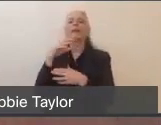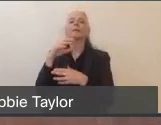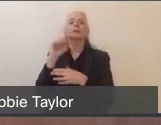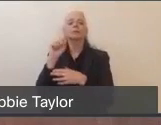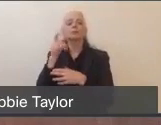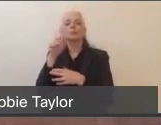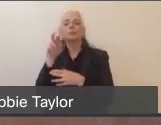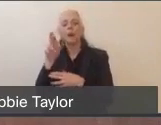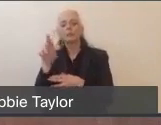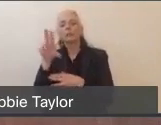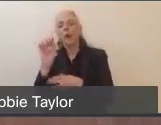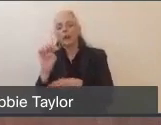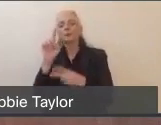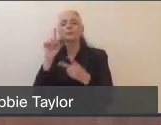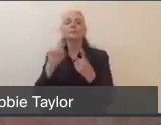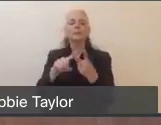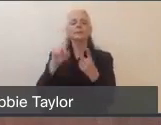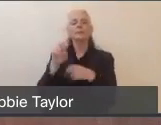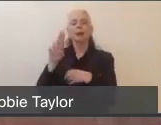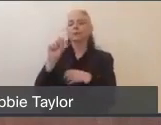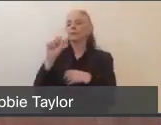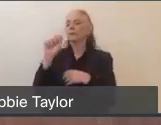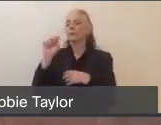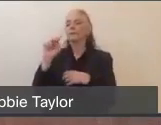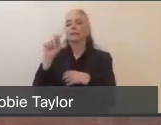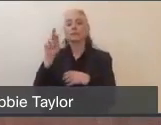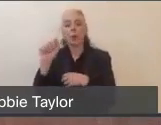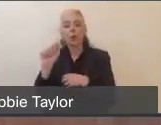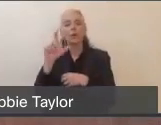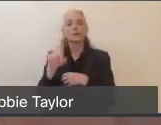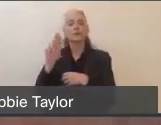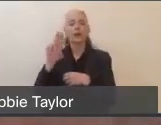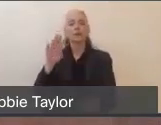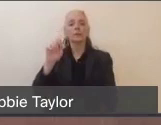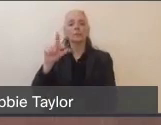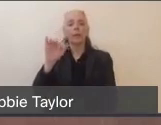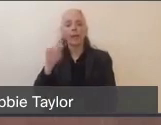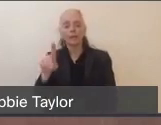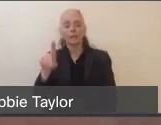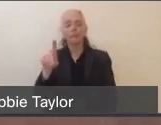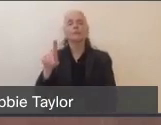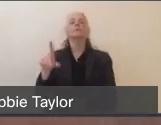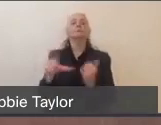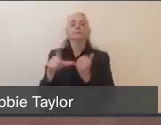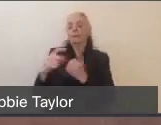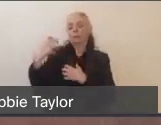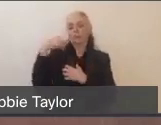Dr. Ballard, and deputy Chief Brown for joining us and sharing with us some of their wisdom and behind-the-scenes insight